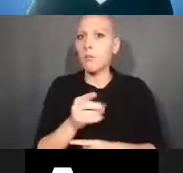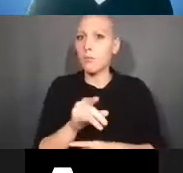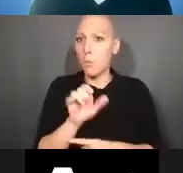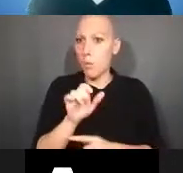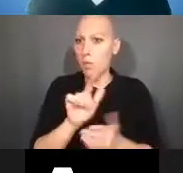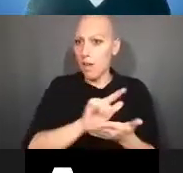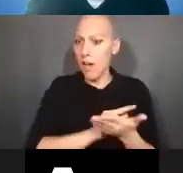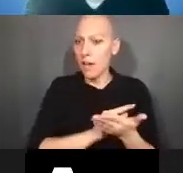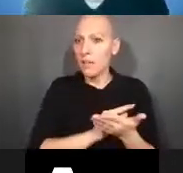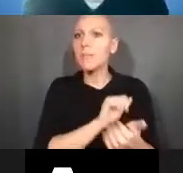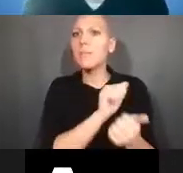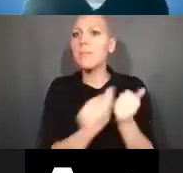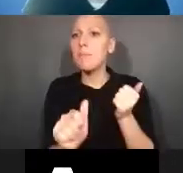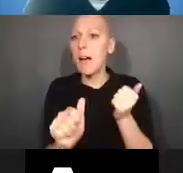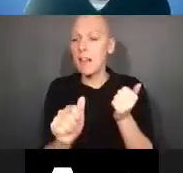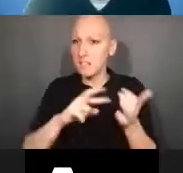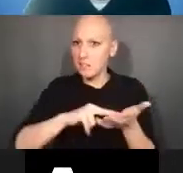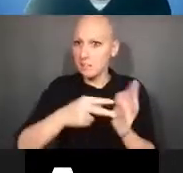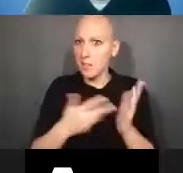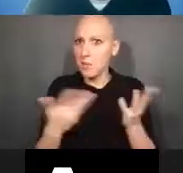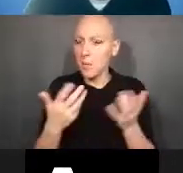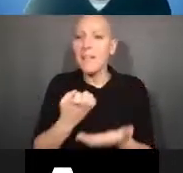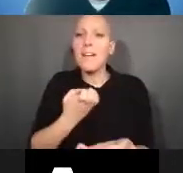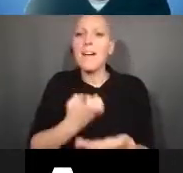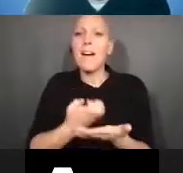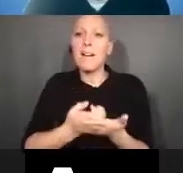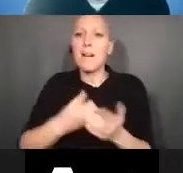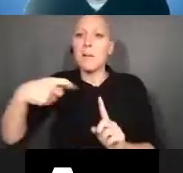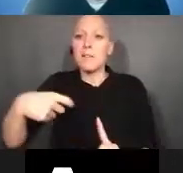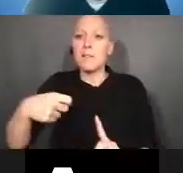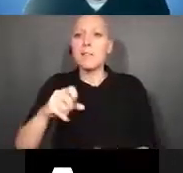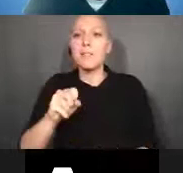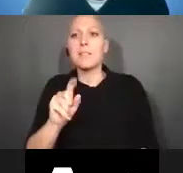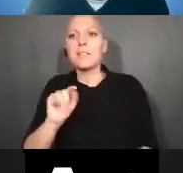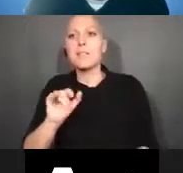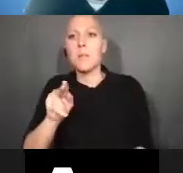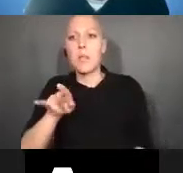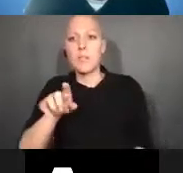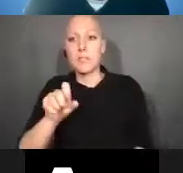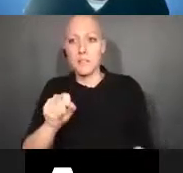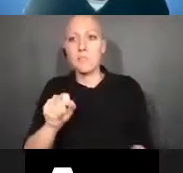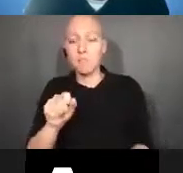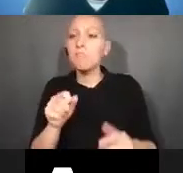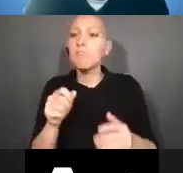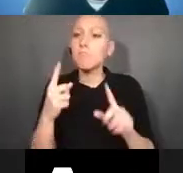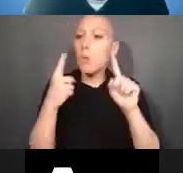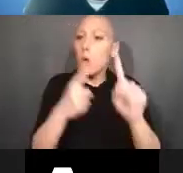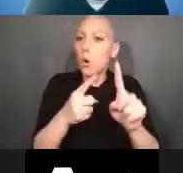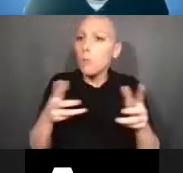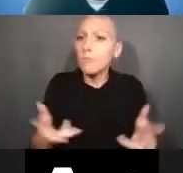So the idea was to use the patent system to promote using inventions that rise ... that arose